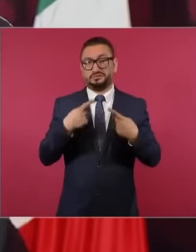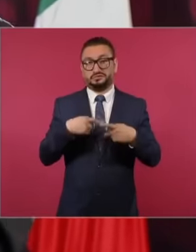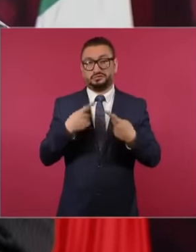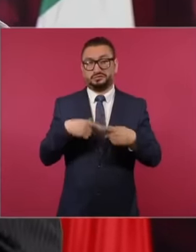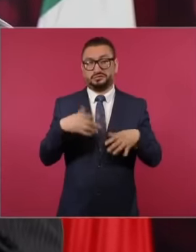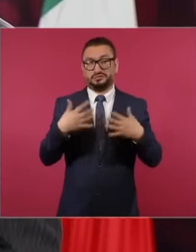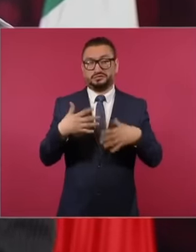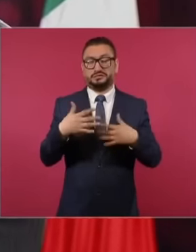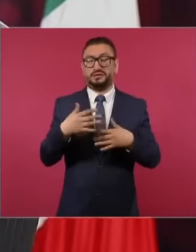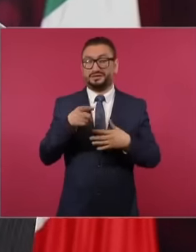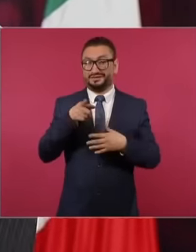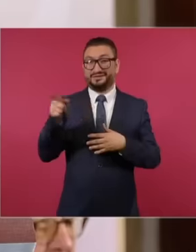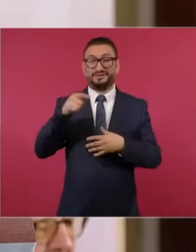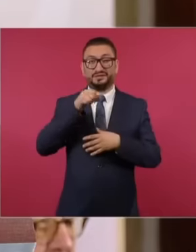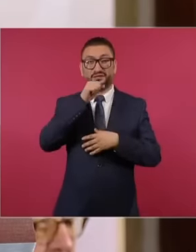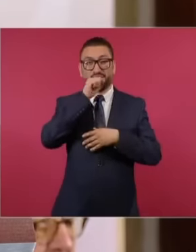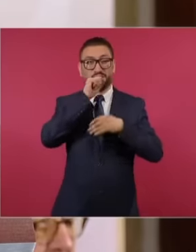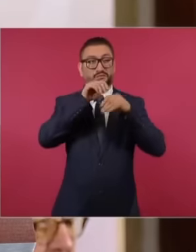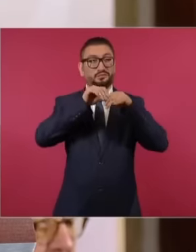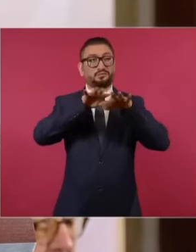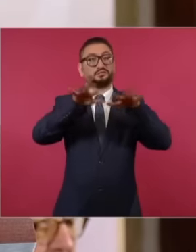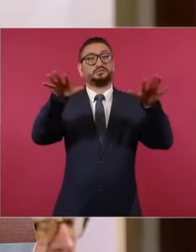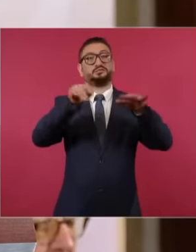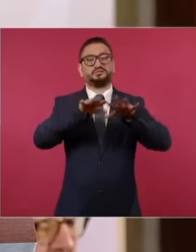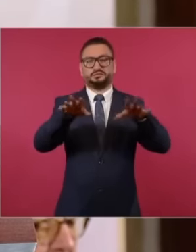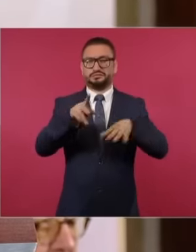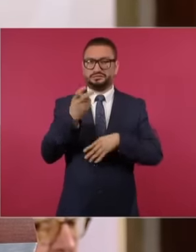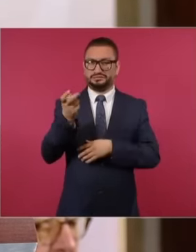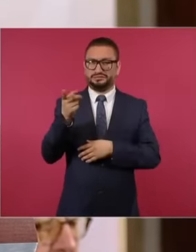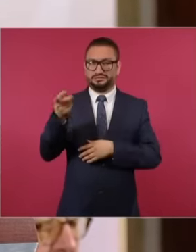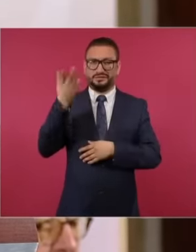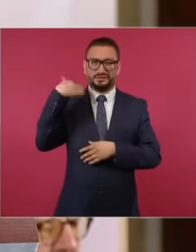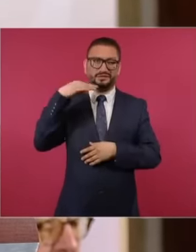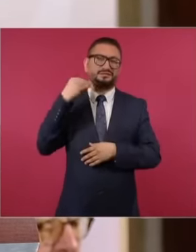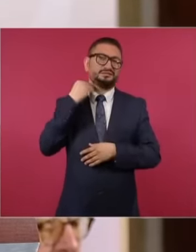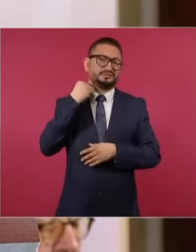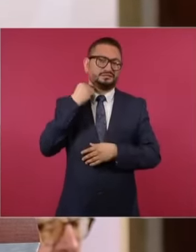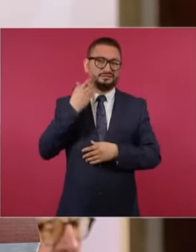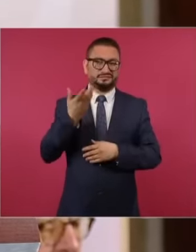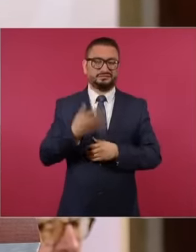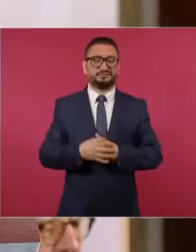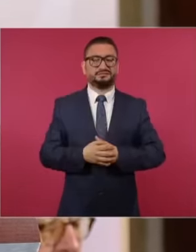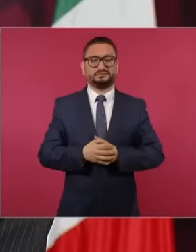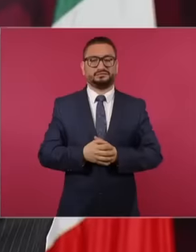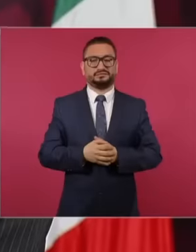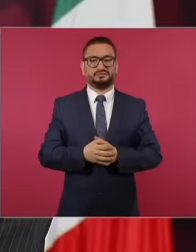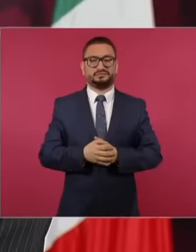they advertised themselves."